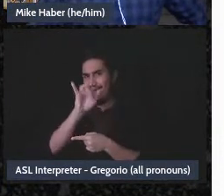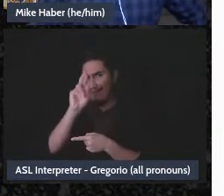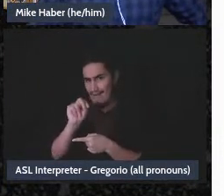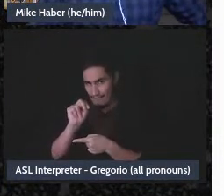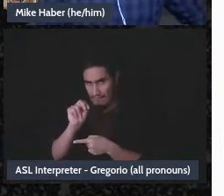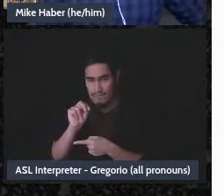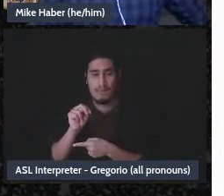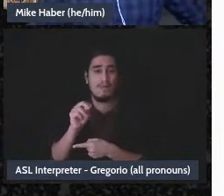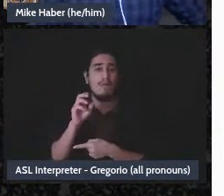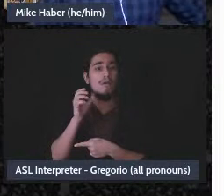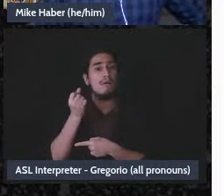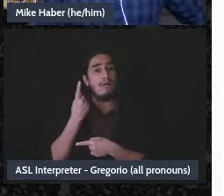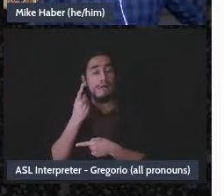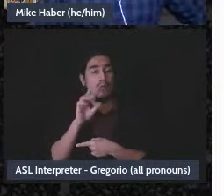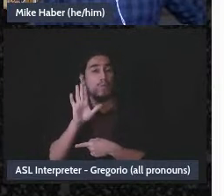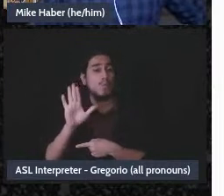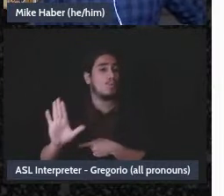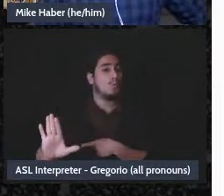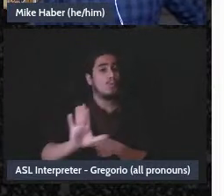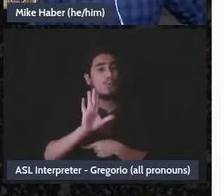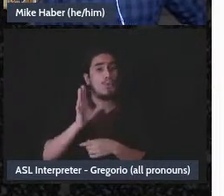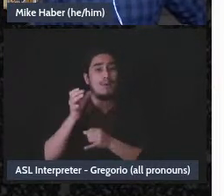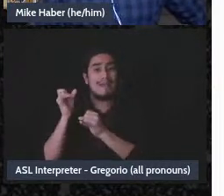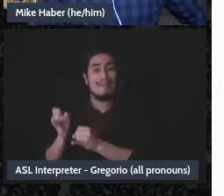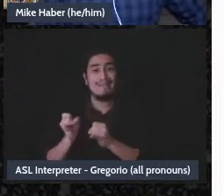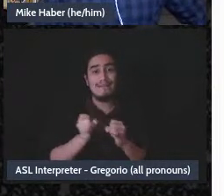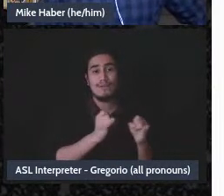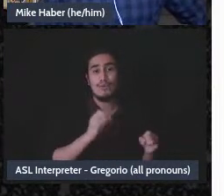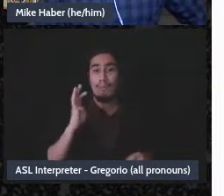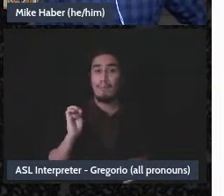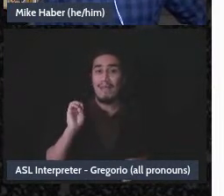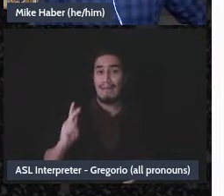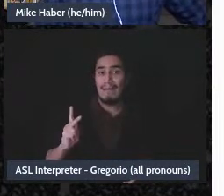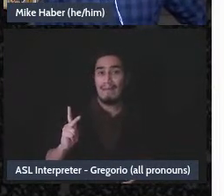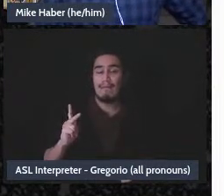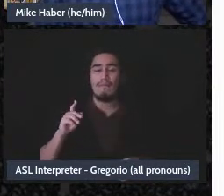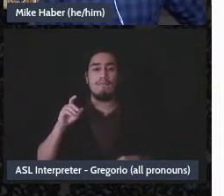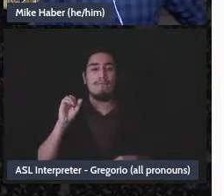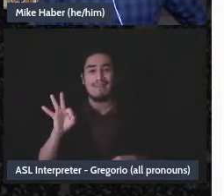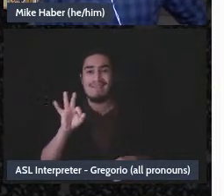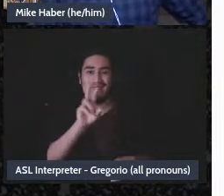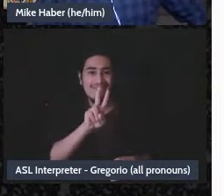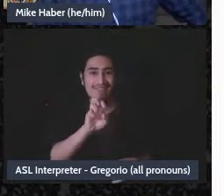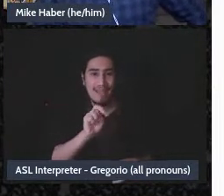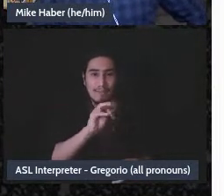in, you know, your-your individual bank whether it's ben Miller or Paypal, or your local credit